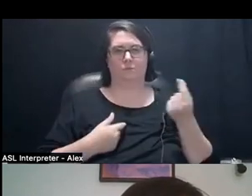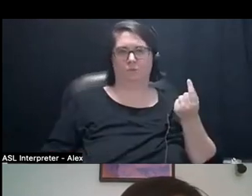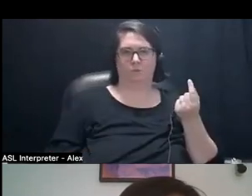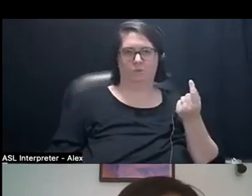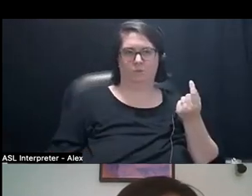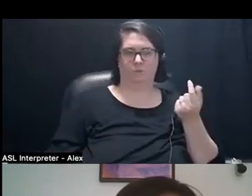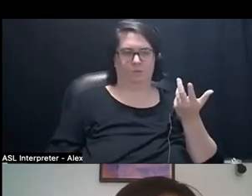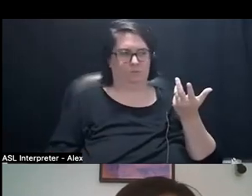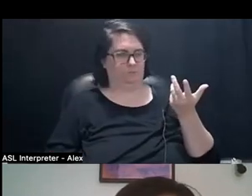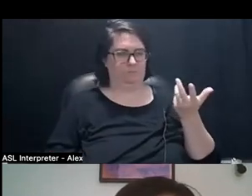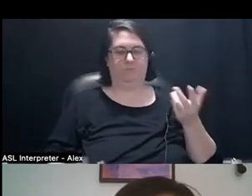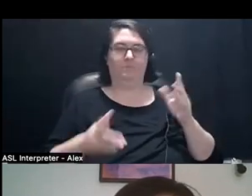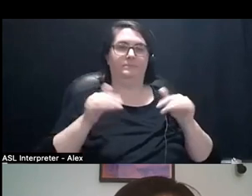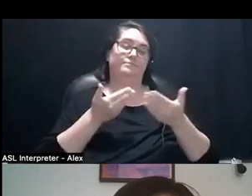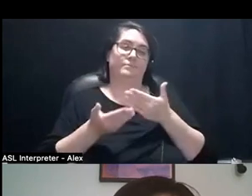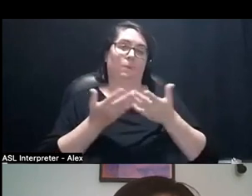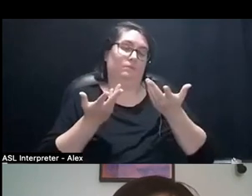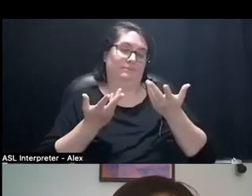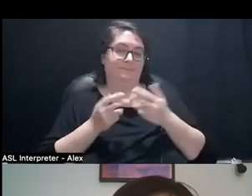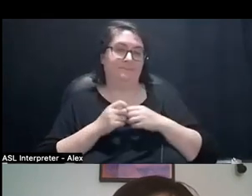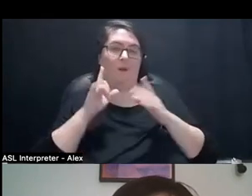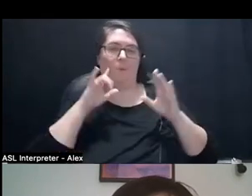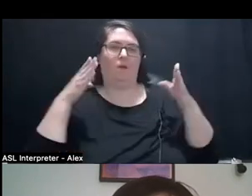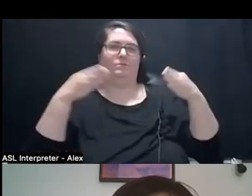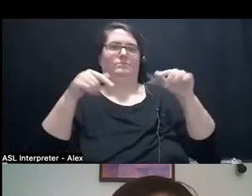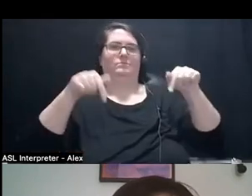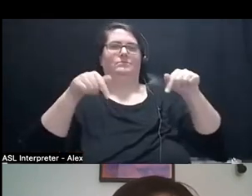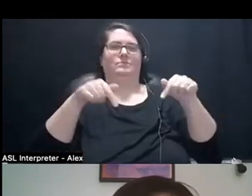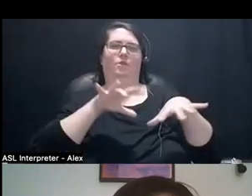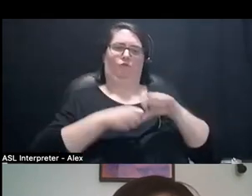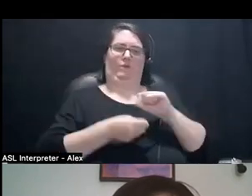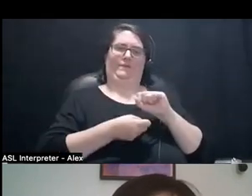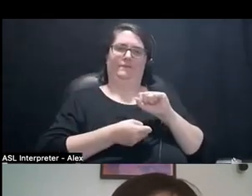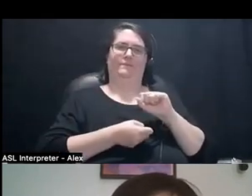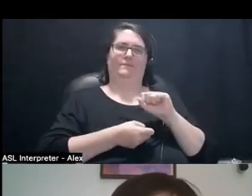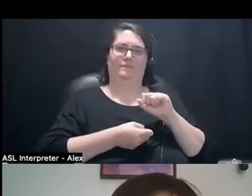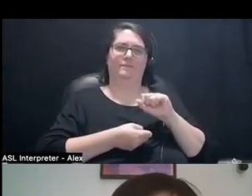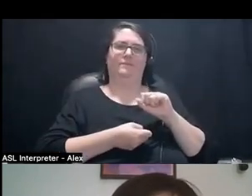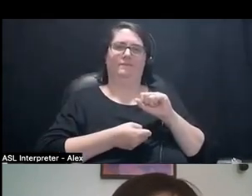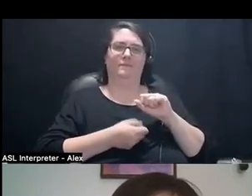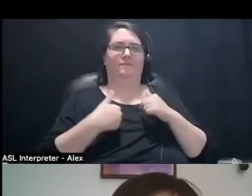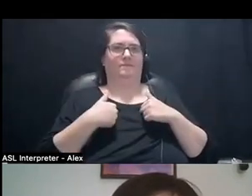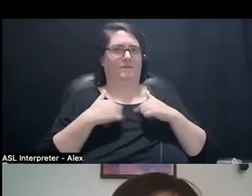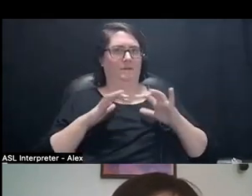But yeah, I wanted to kind of center that grief work that I've been doing especially this year